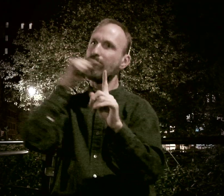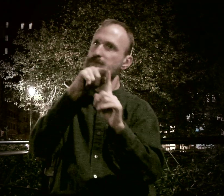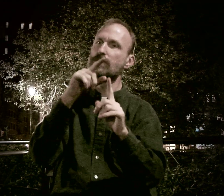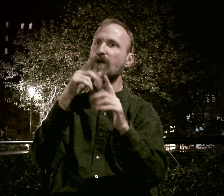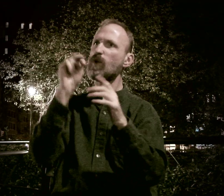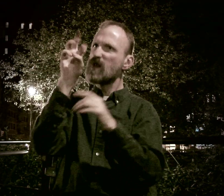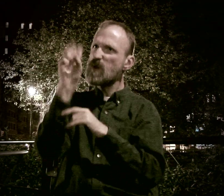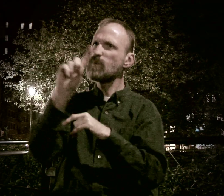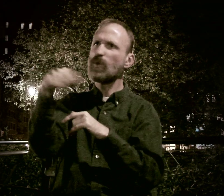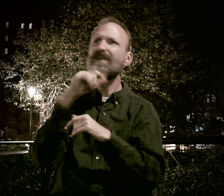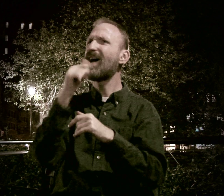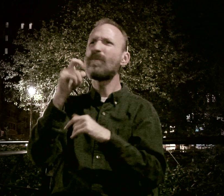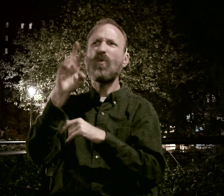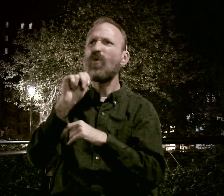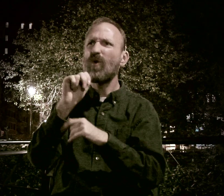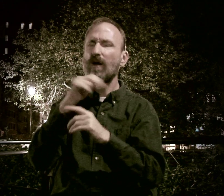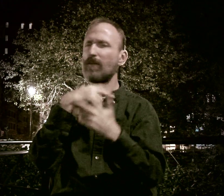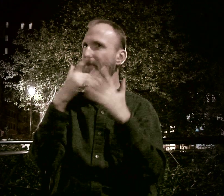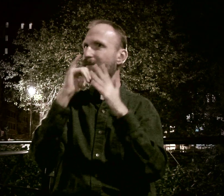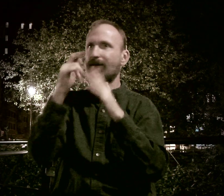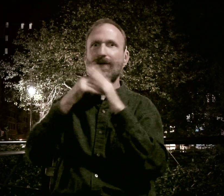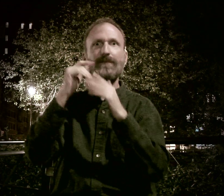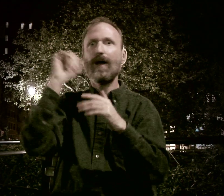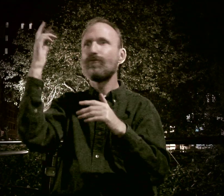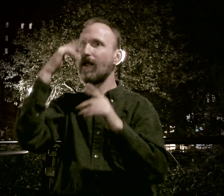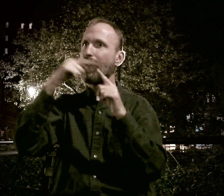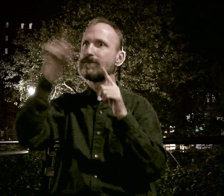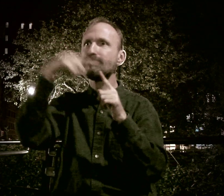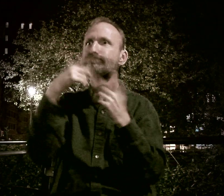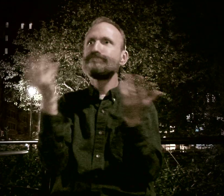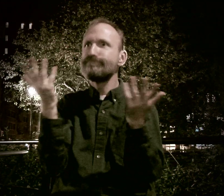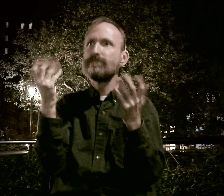Anyway, at the time I didn't realize that this was just a news magazine, not porn. And it would be just there.